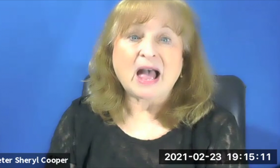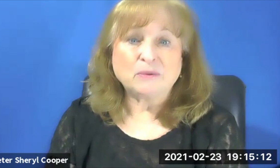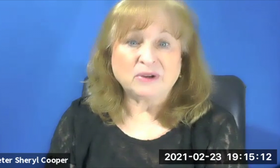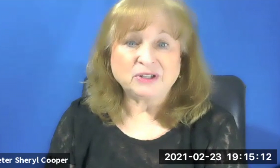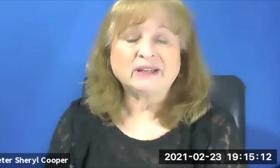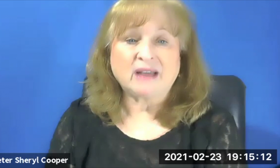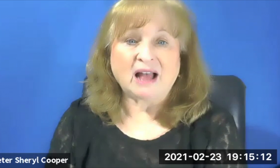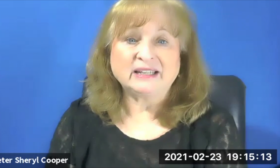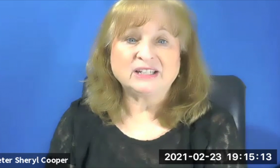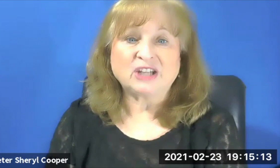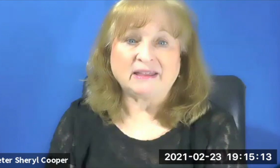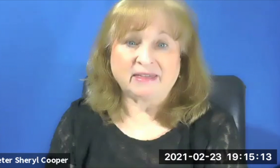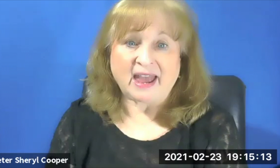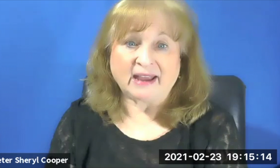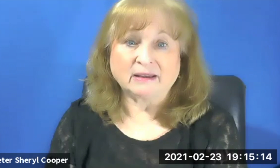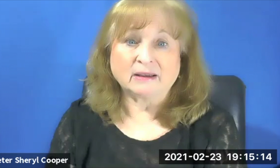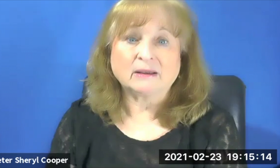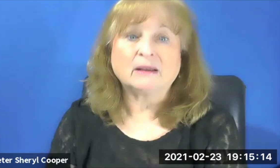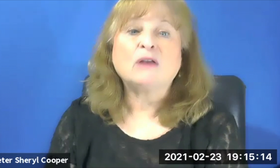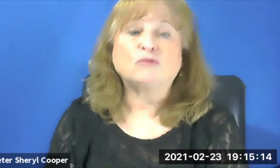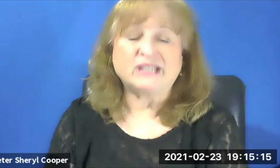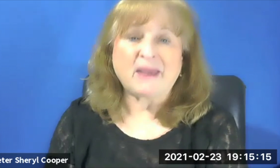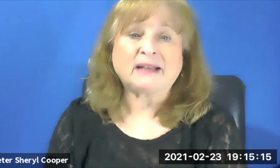I want to acknowledge and thank Respectability.